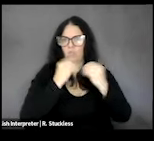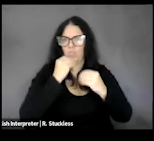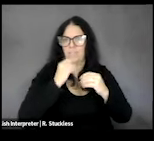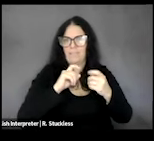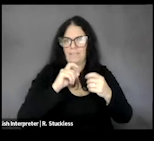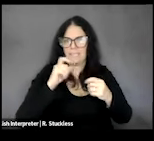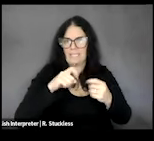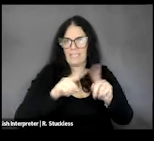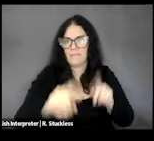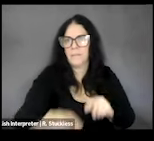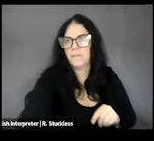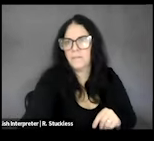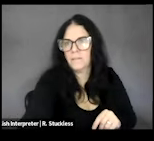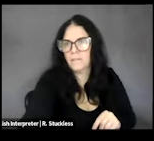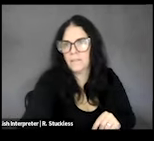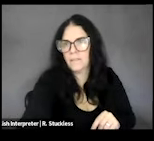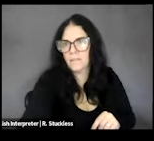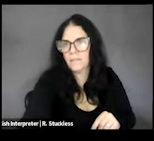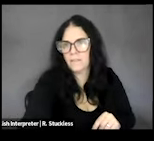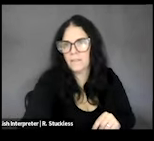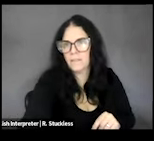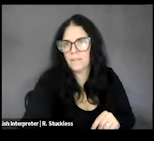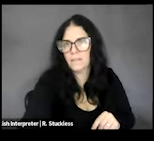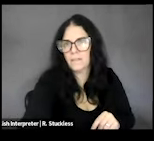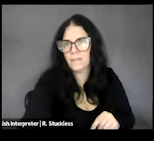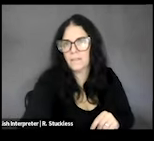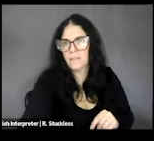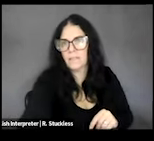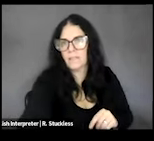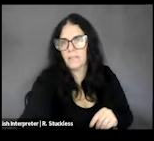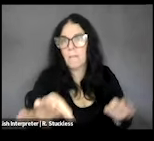imperative for us to recognize that we are not speaking for the disability community as a monolith.